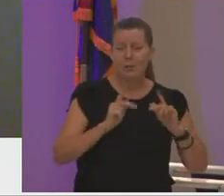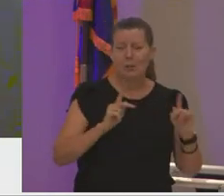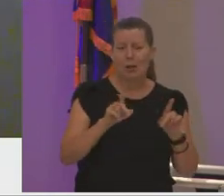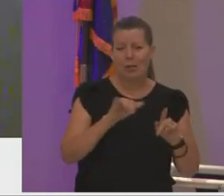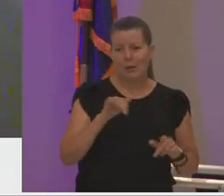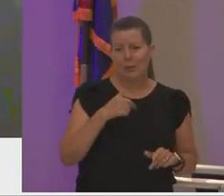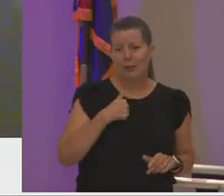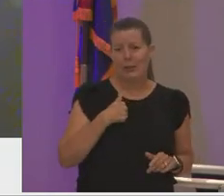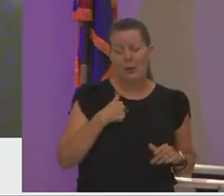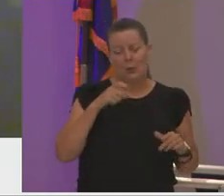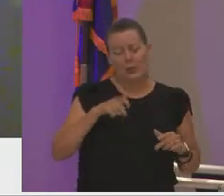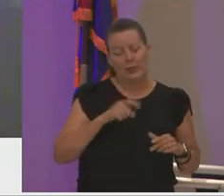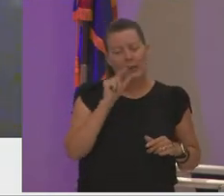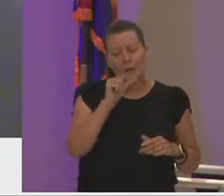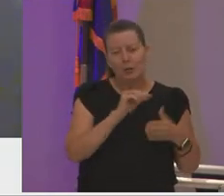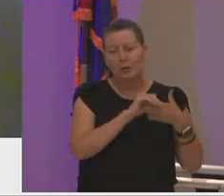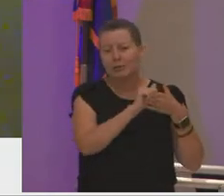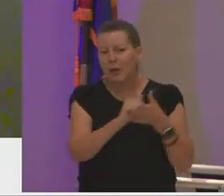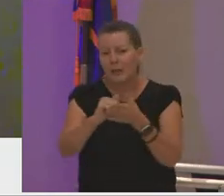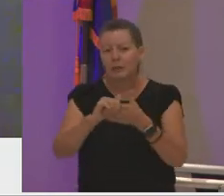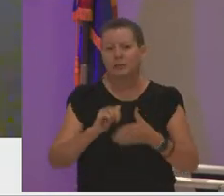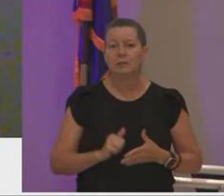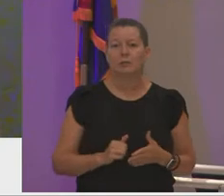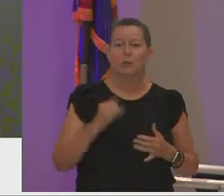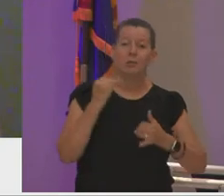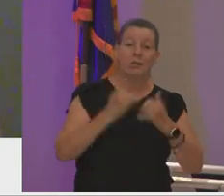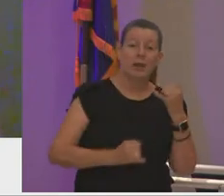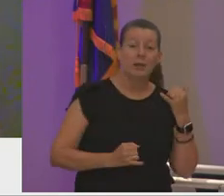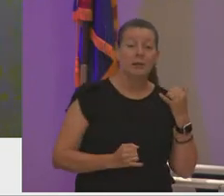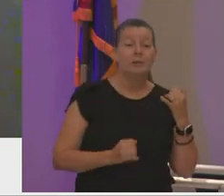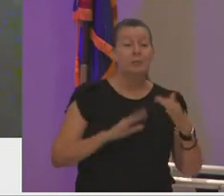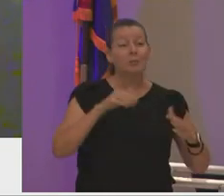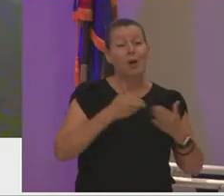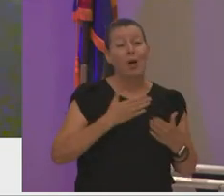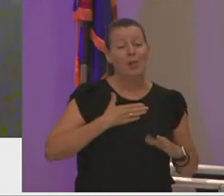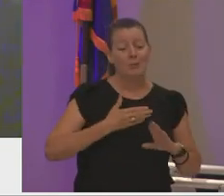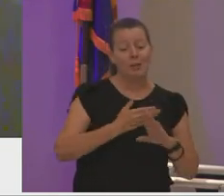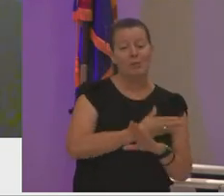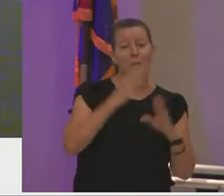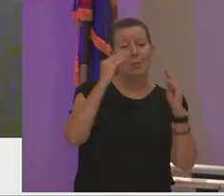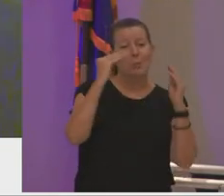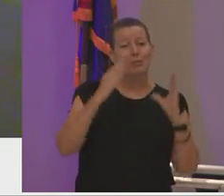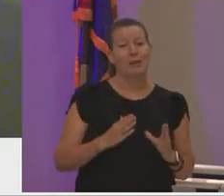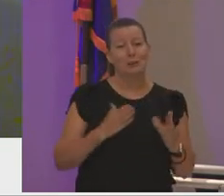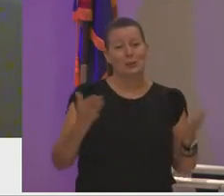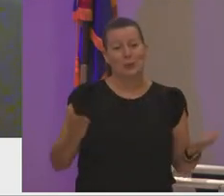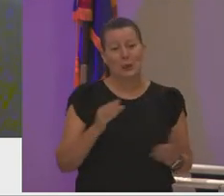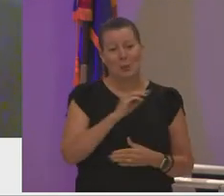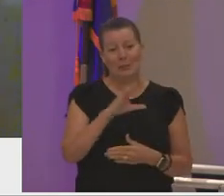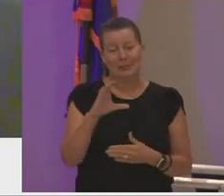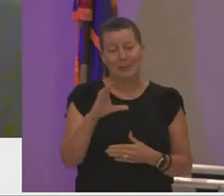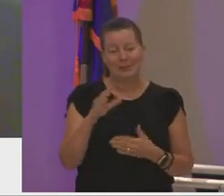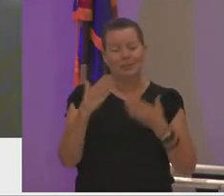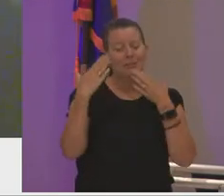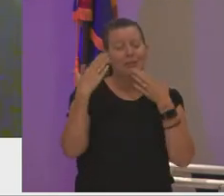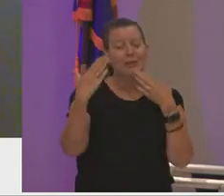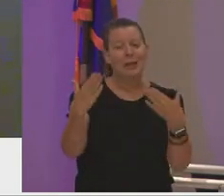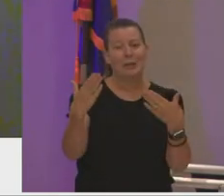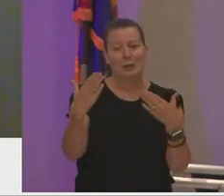little bit of guidance and finally to all of my former professors at mcc thank you for pushing me